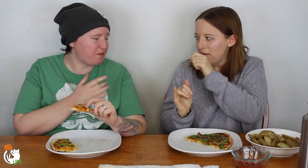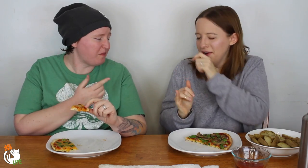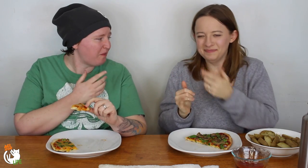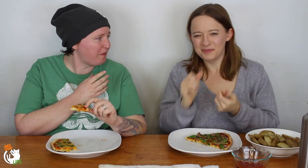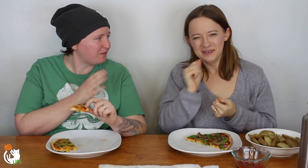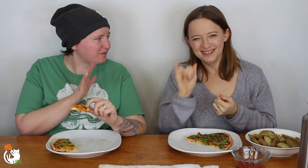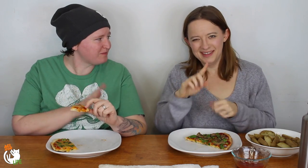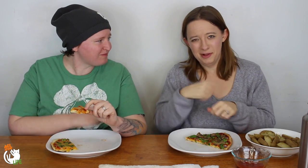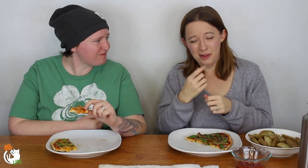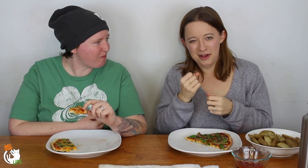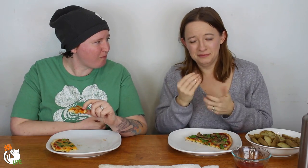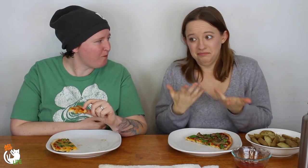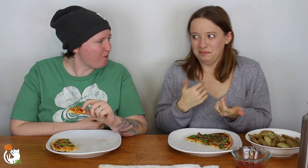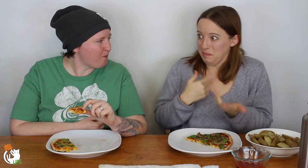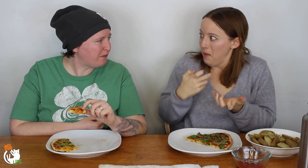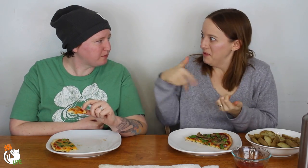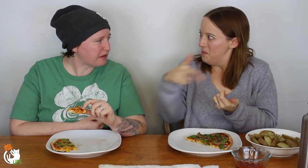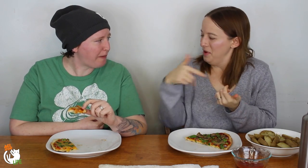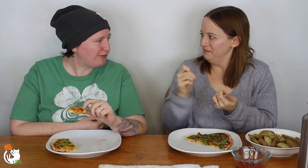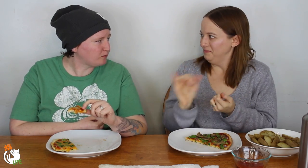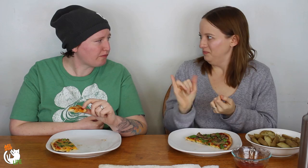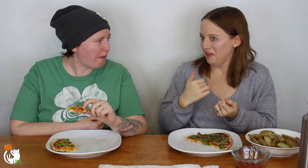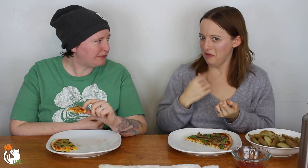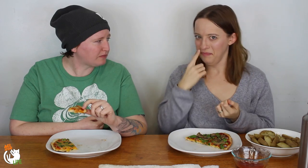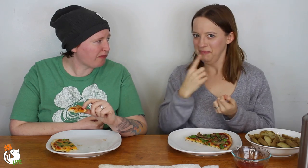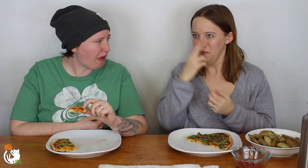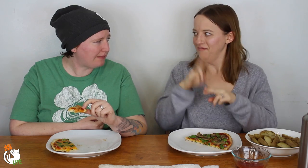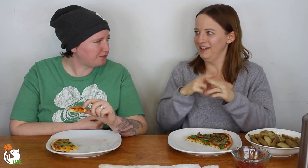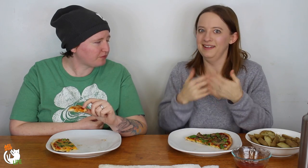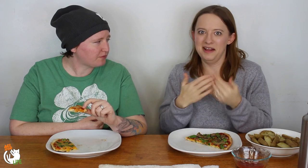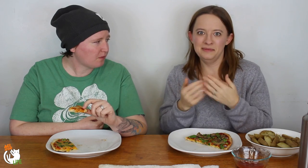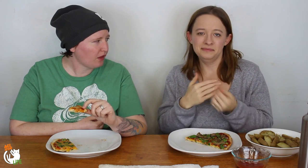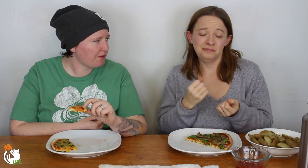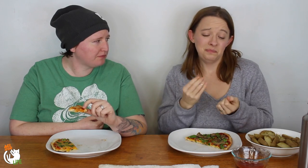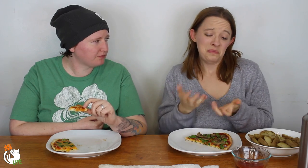Wonderful! - It wasn't that long. So, I was like "sure"! I mean I wanted to walk around too. It will be more fun.